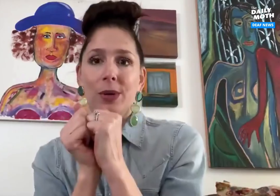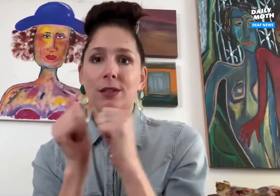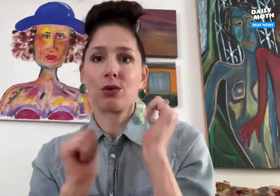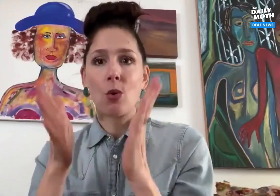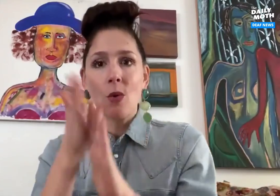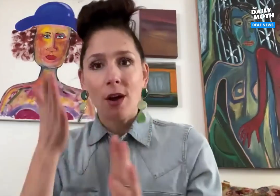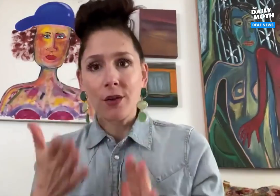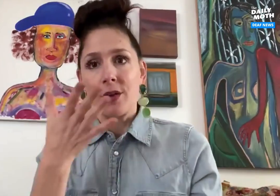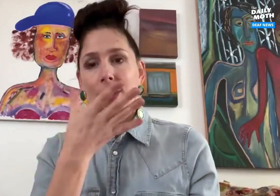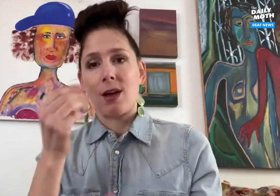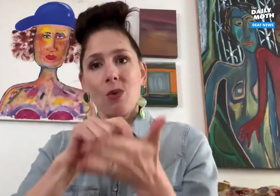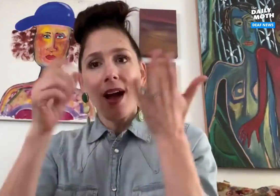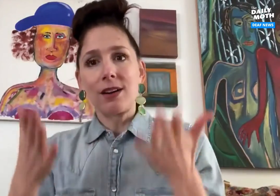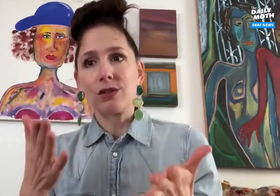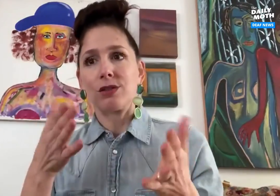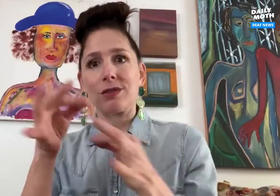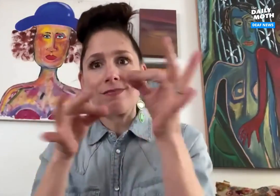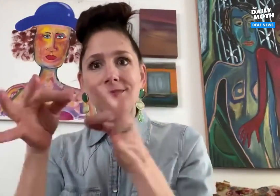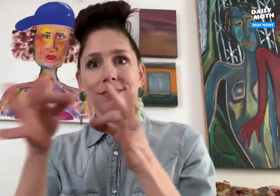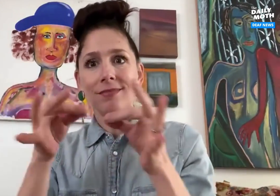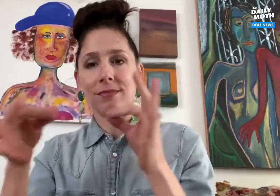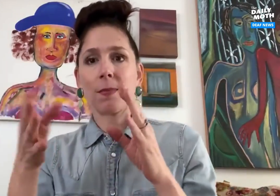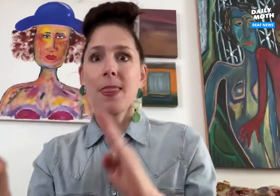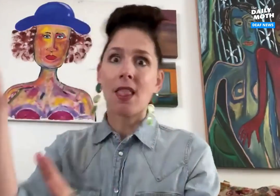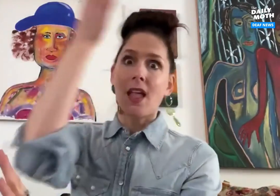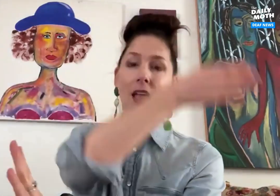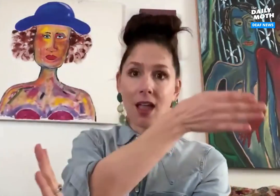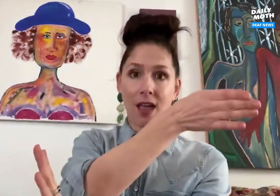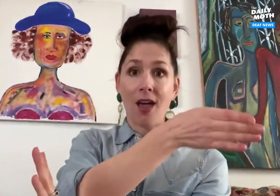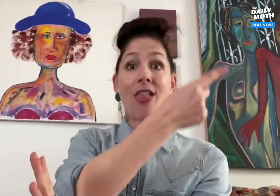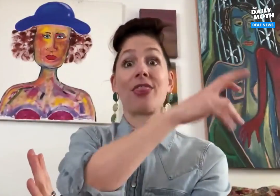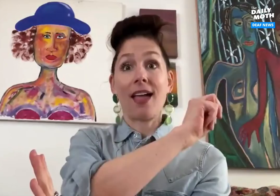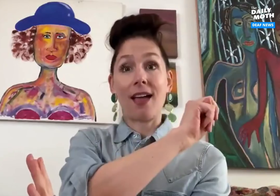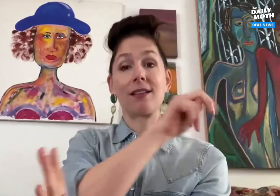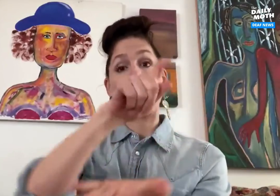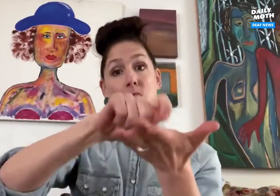the showrunners and writers ahead of time.